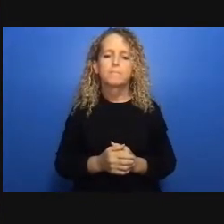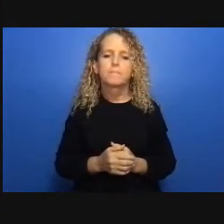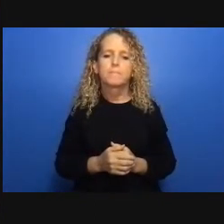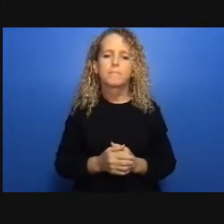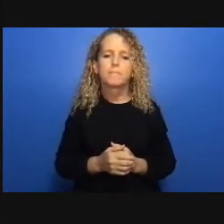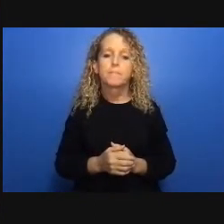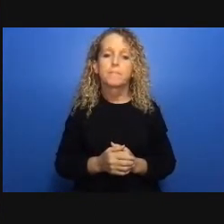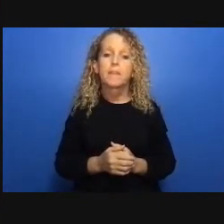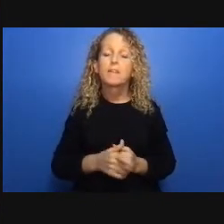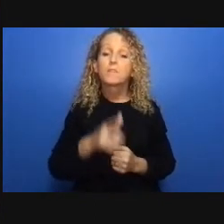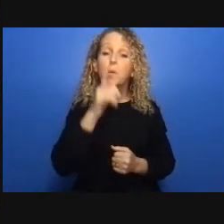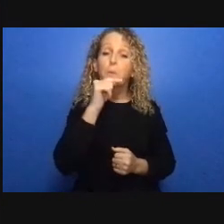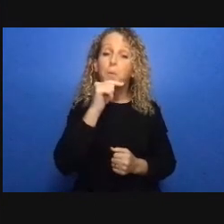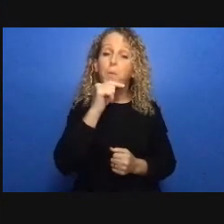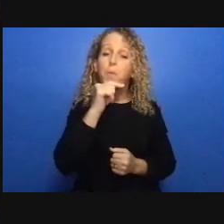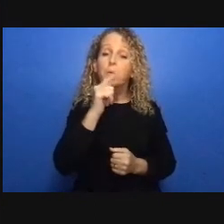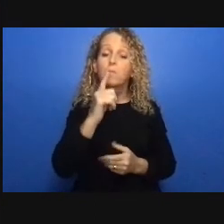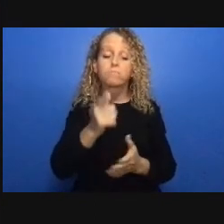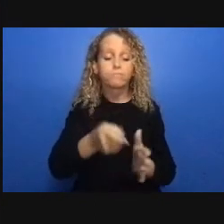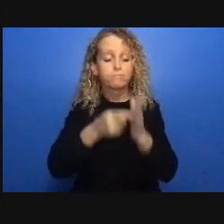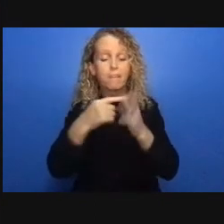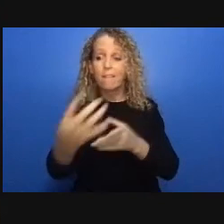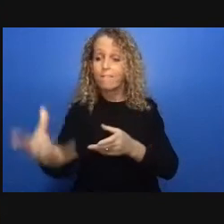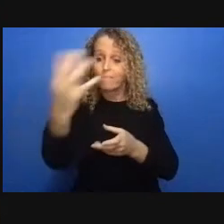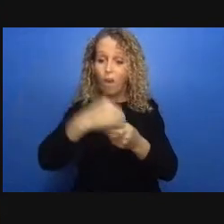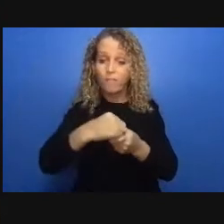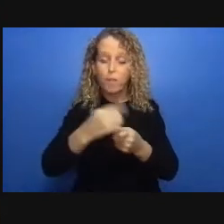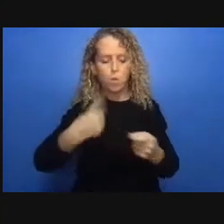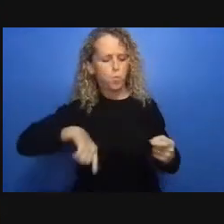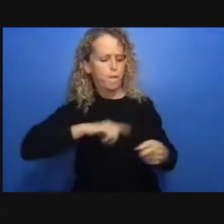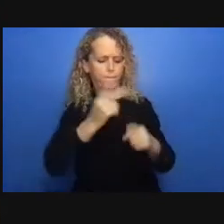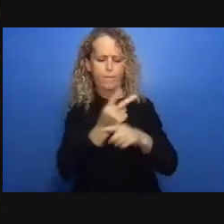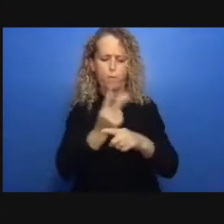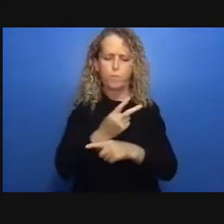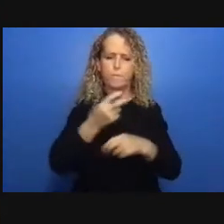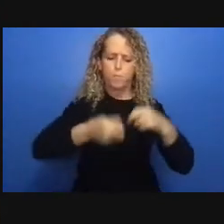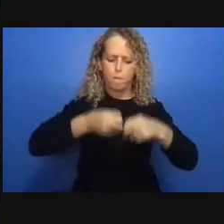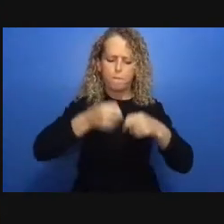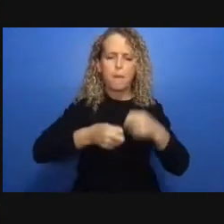facing criminalization rather than arrest them and place them in police lock-up and potentially jail